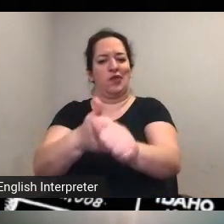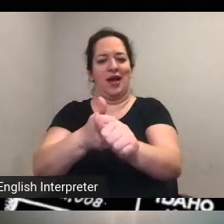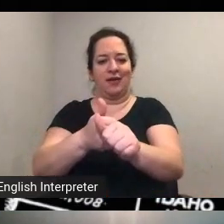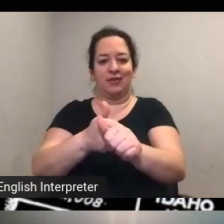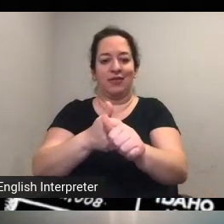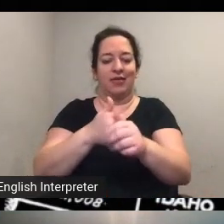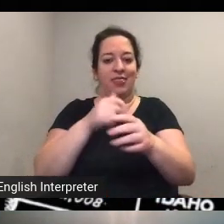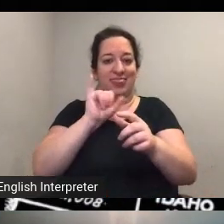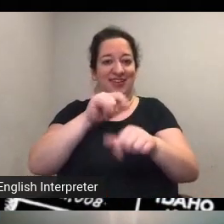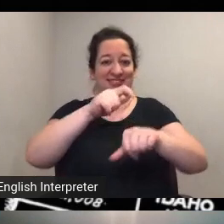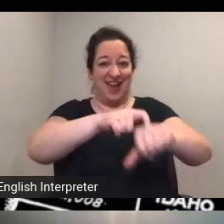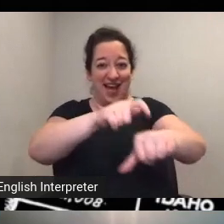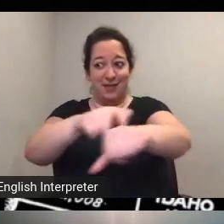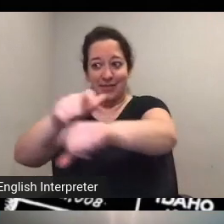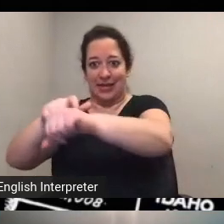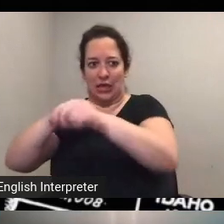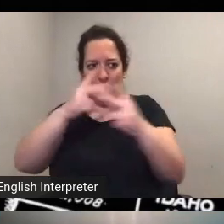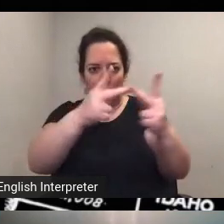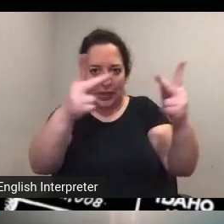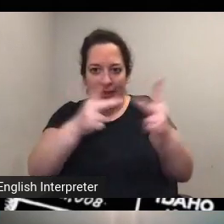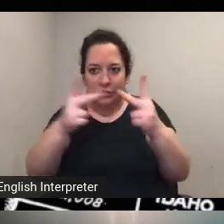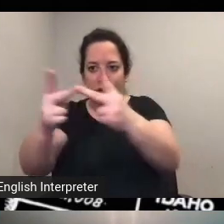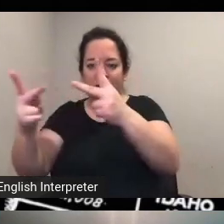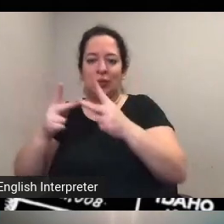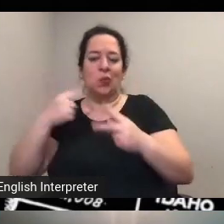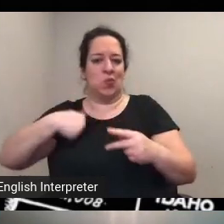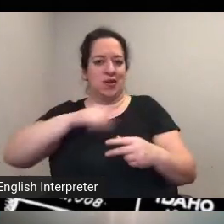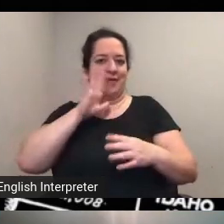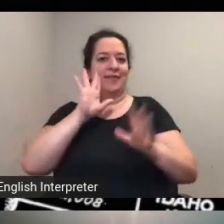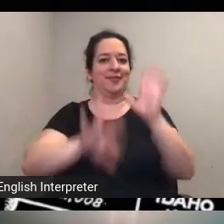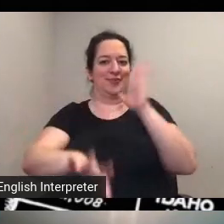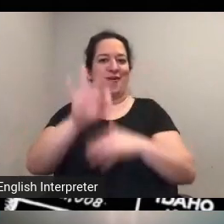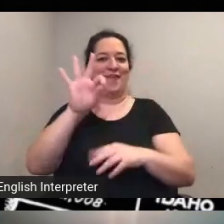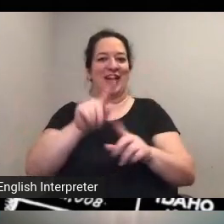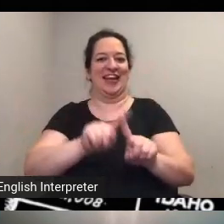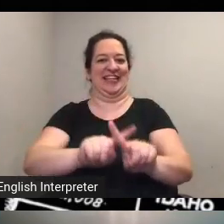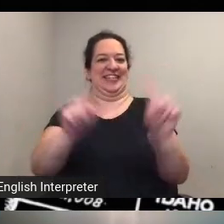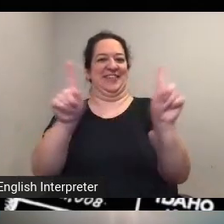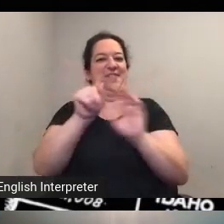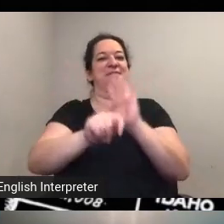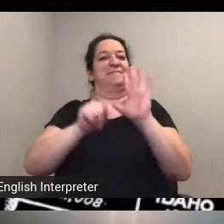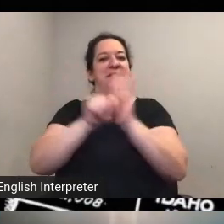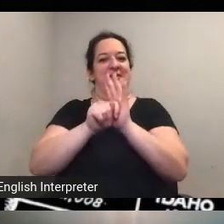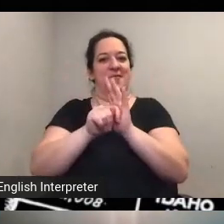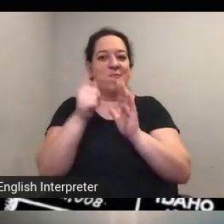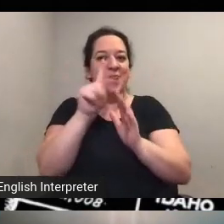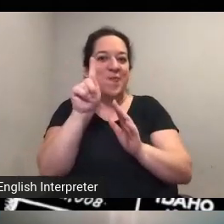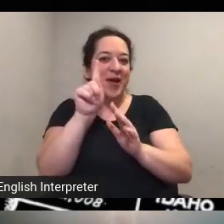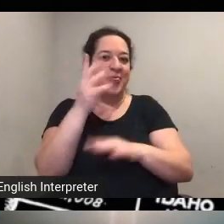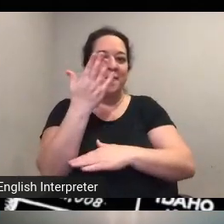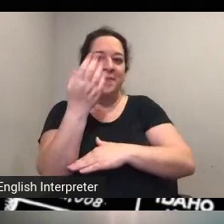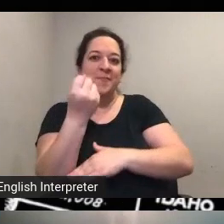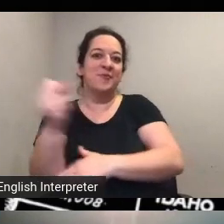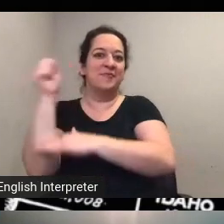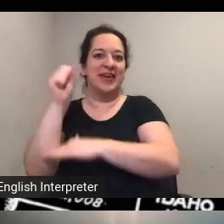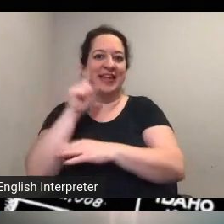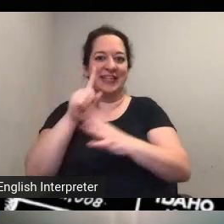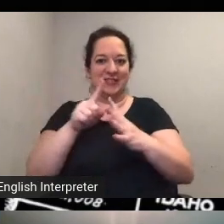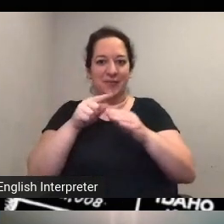discover in different um period of time where the movement is moving towards and so on